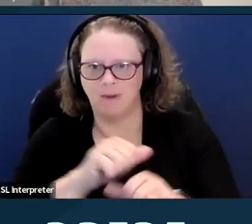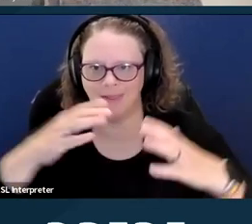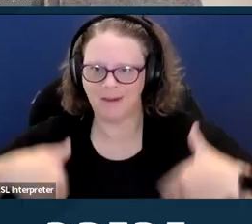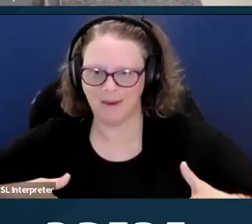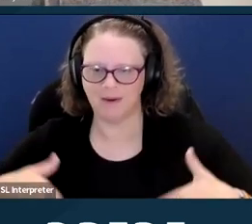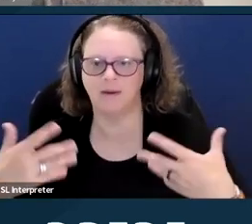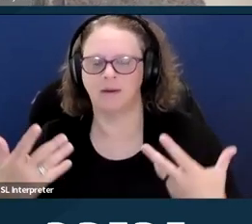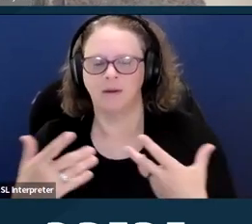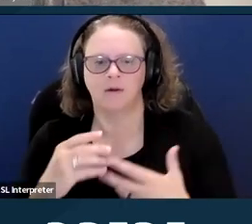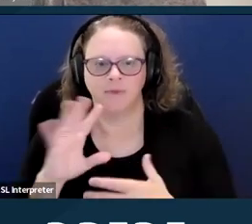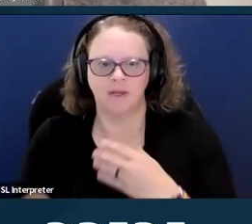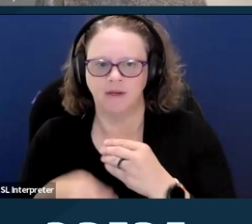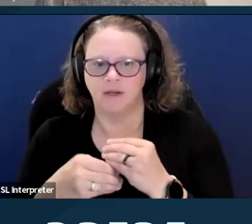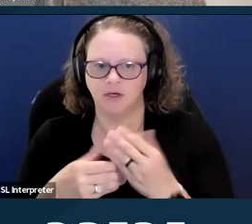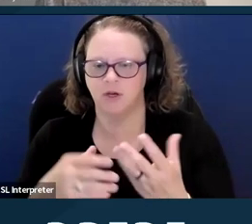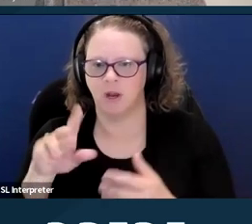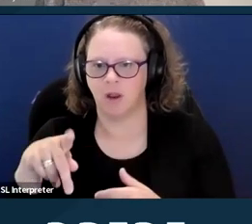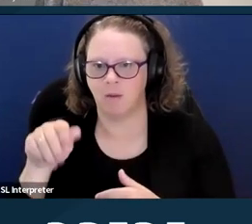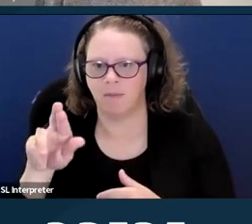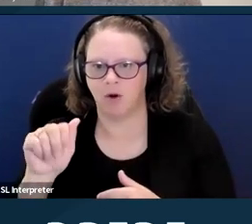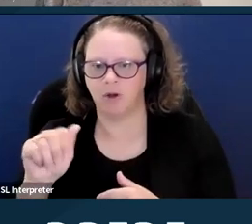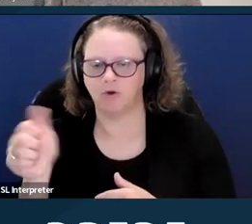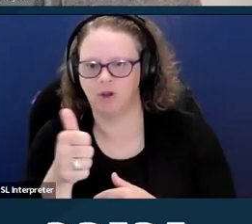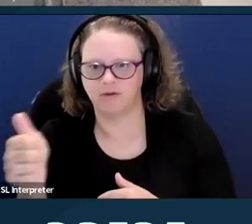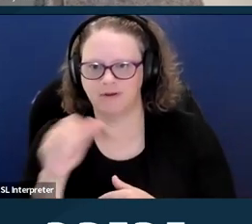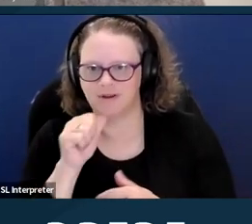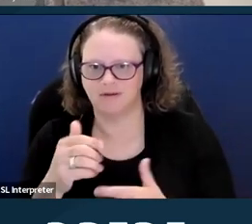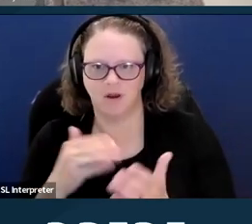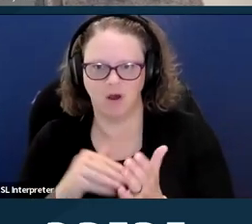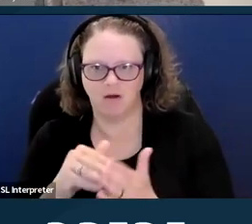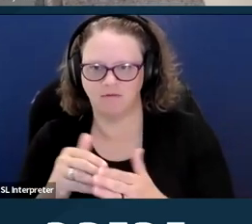In addition, paratransit doesn't often travel across county lines.